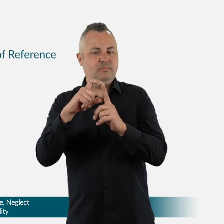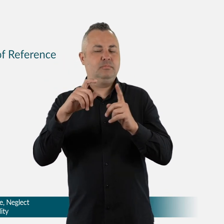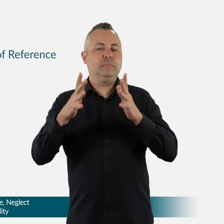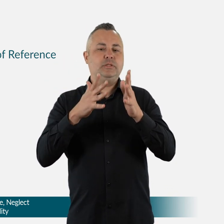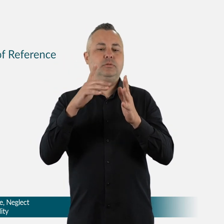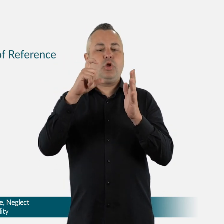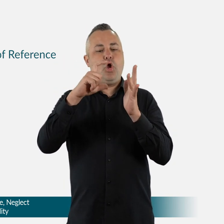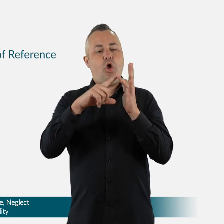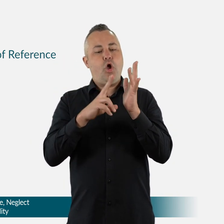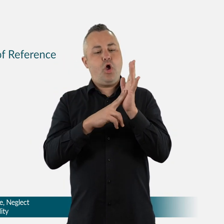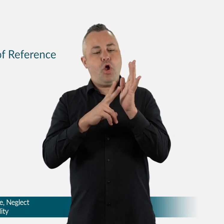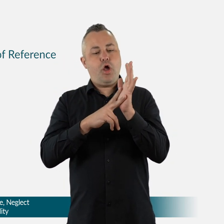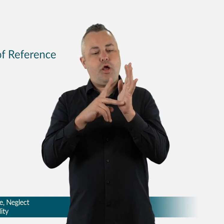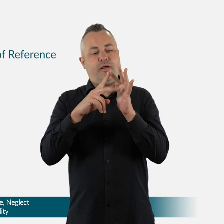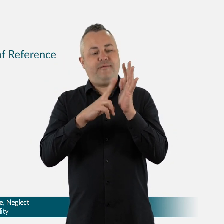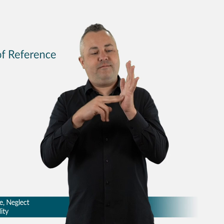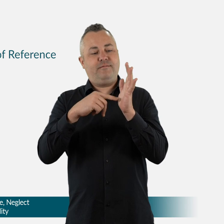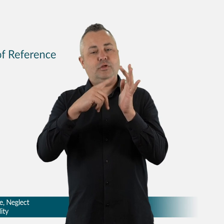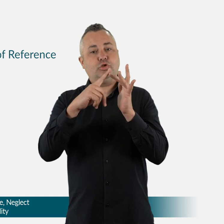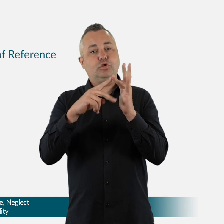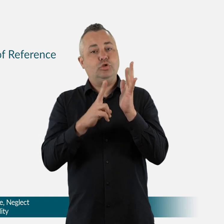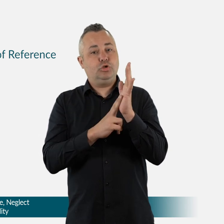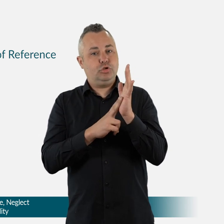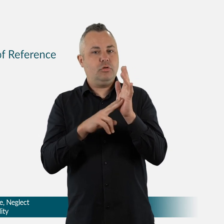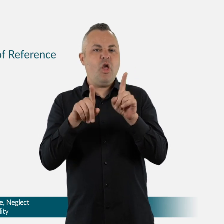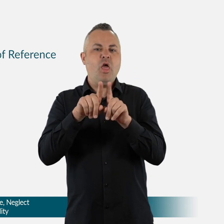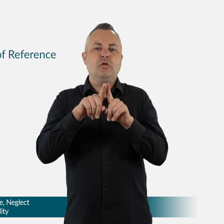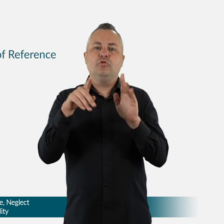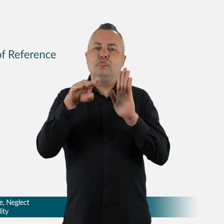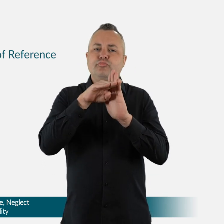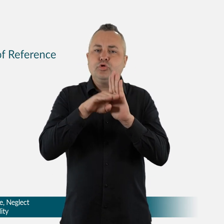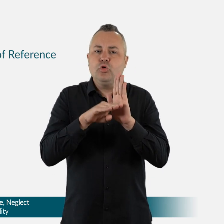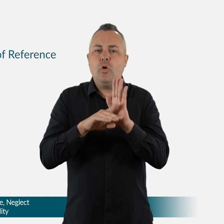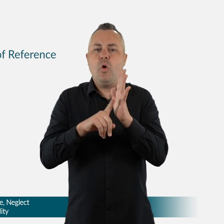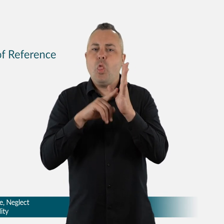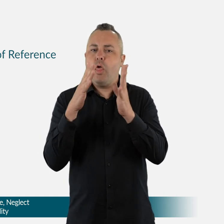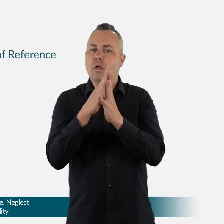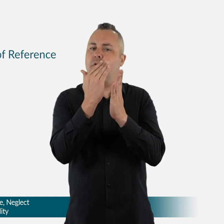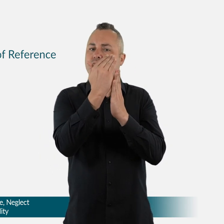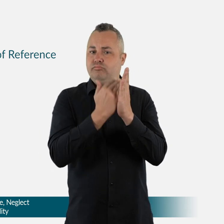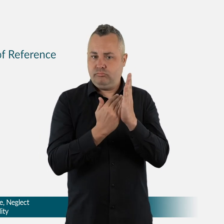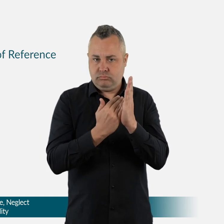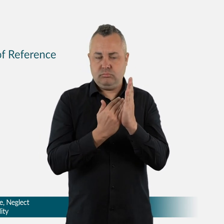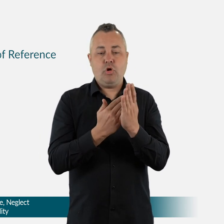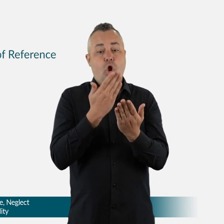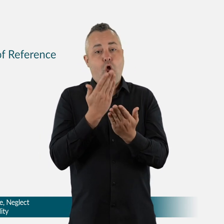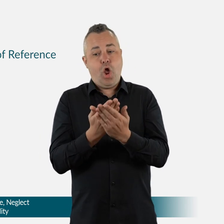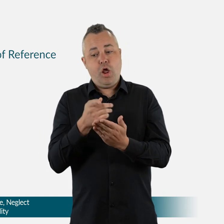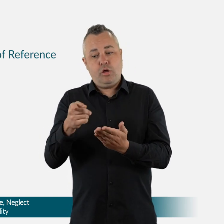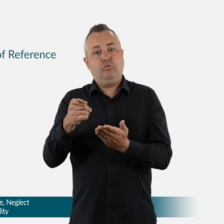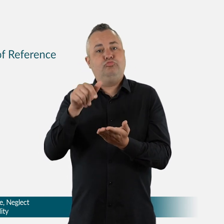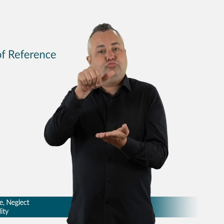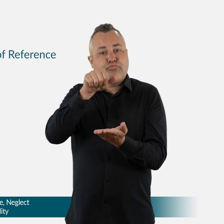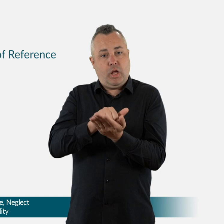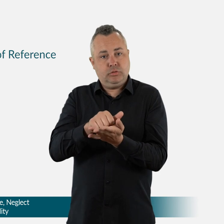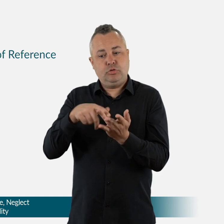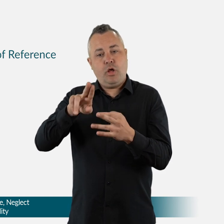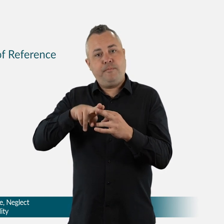people with disability from experiencing violence, abuse, neglect and exploitation in the future.